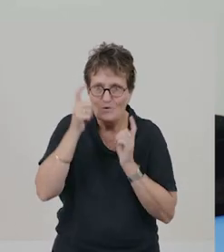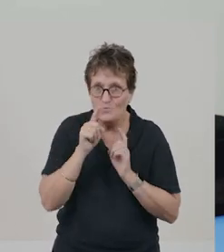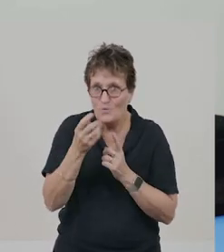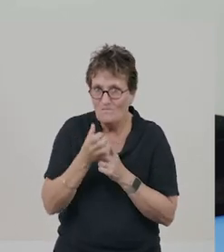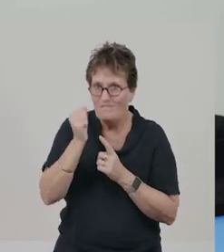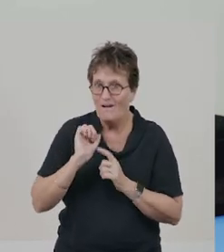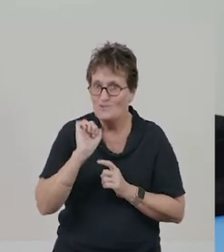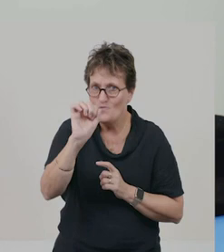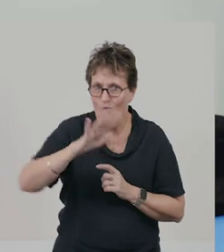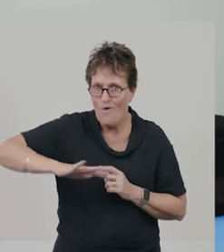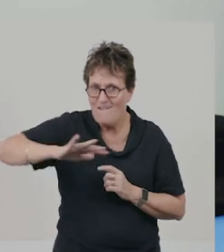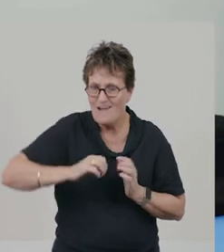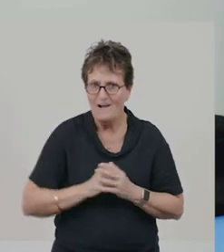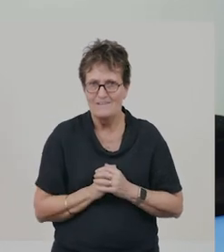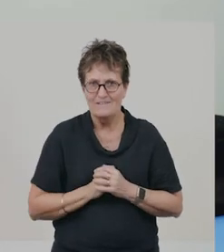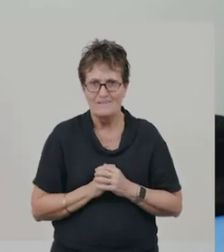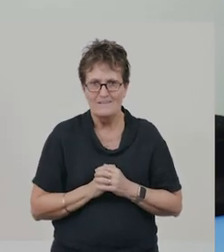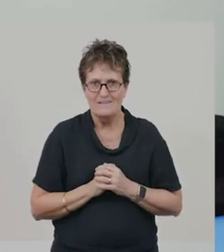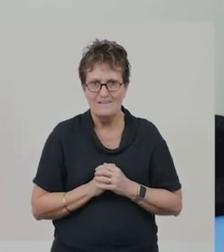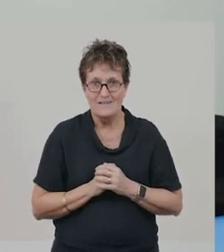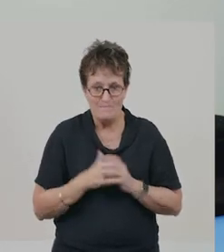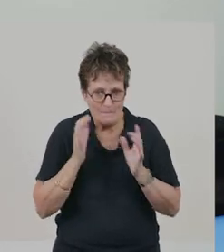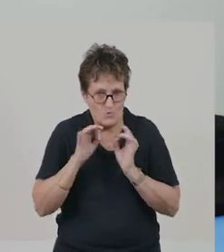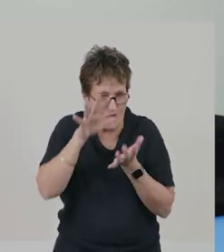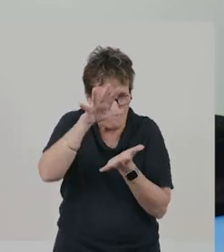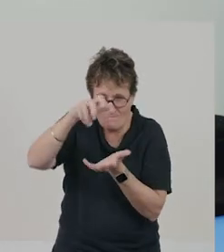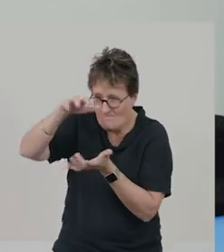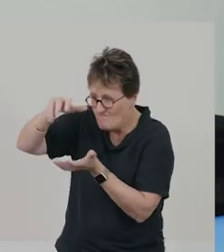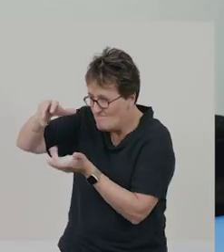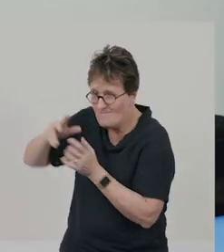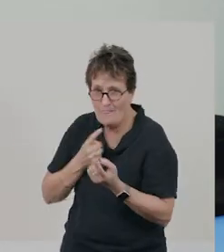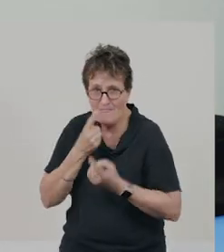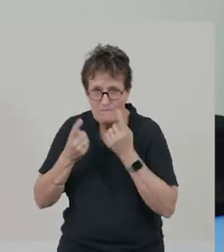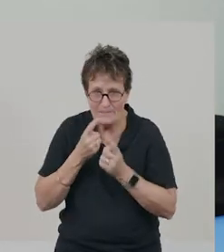I wonder what materials you can find. If you collect some data,